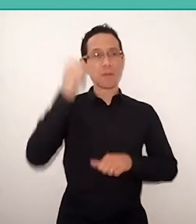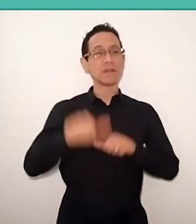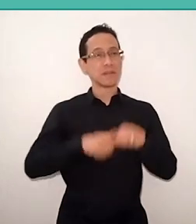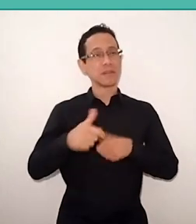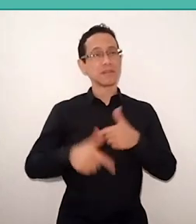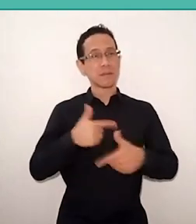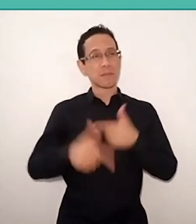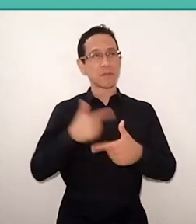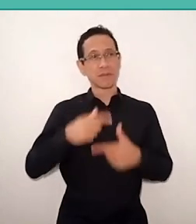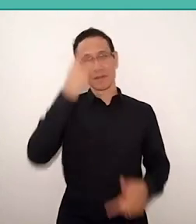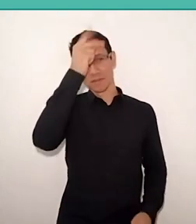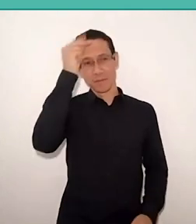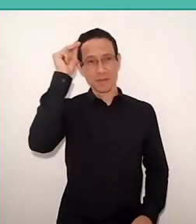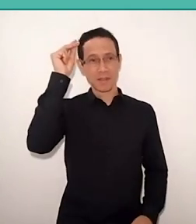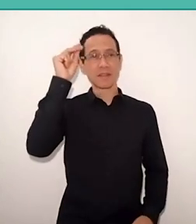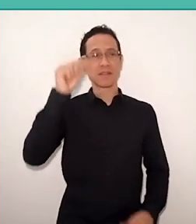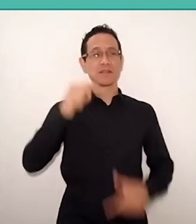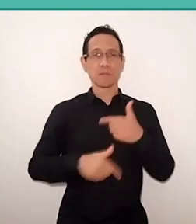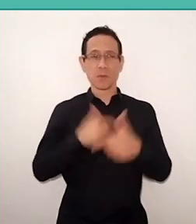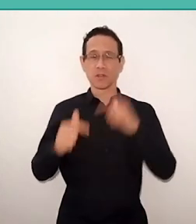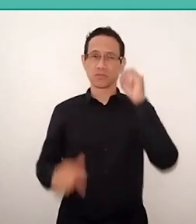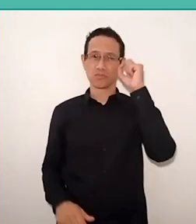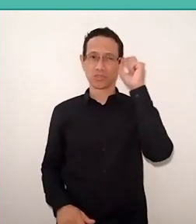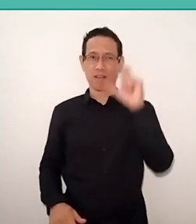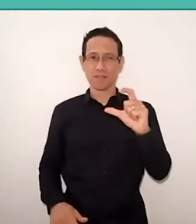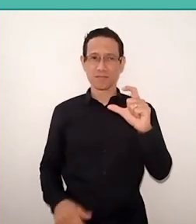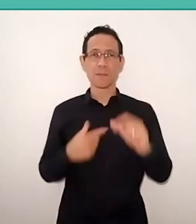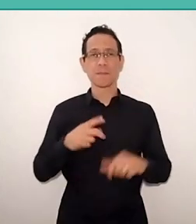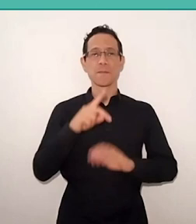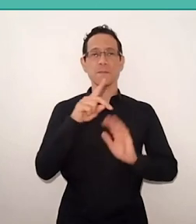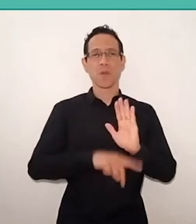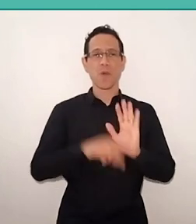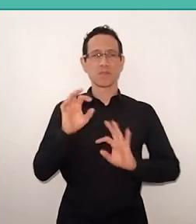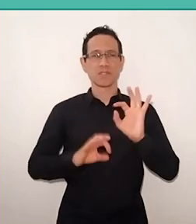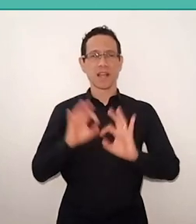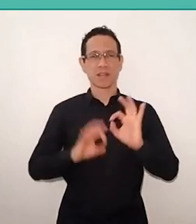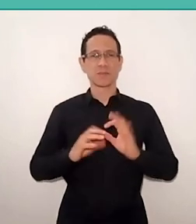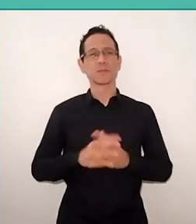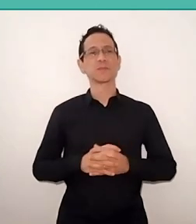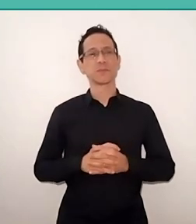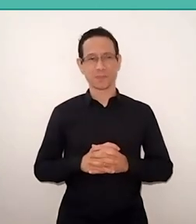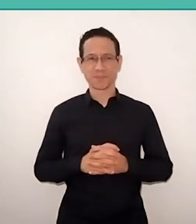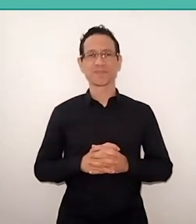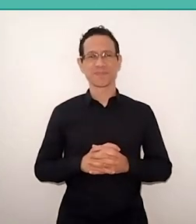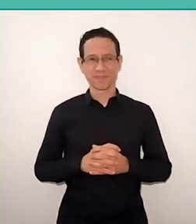started to get interested with projects who take the racial issue.